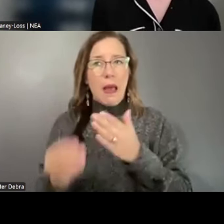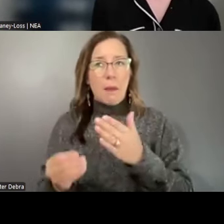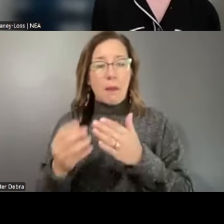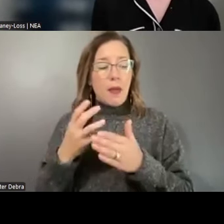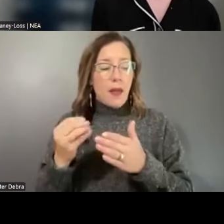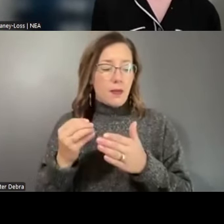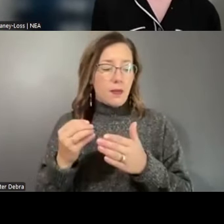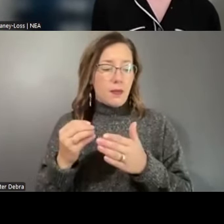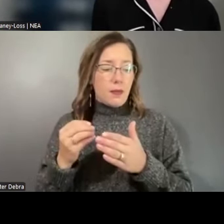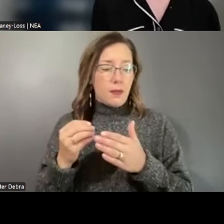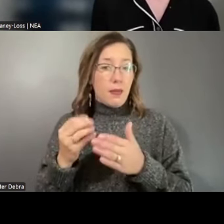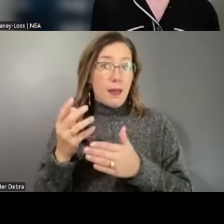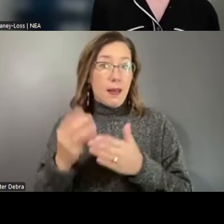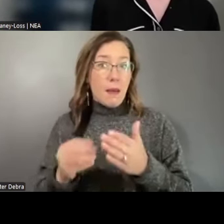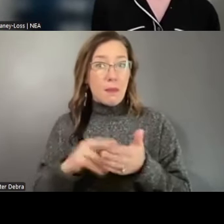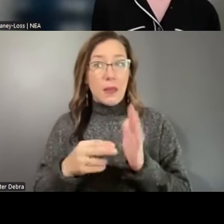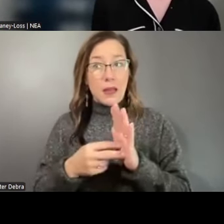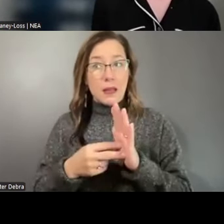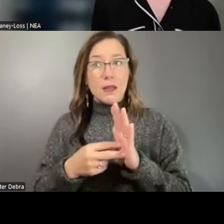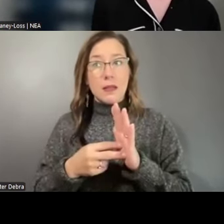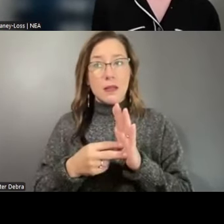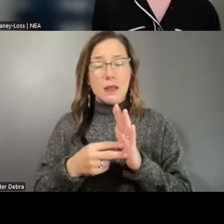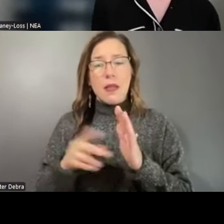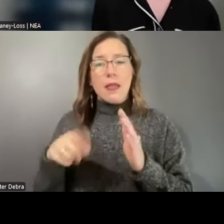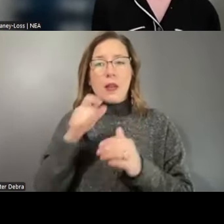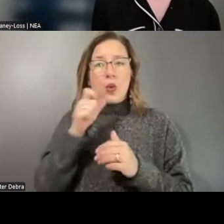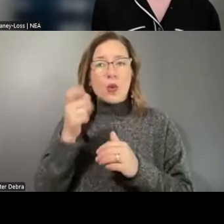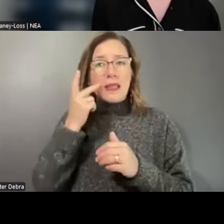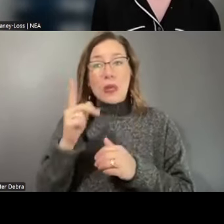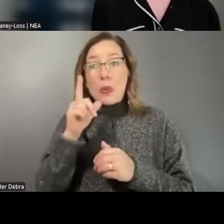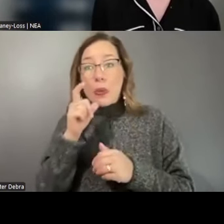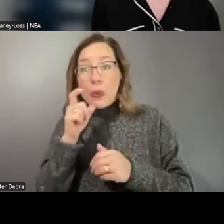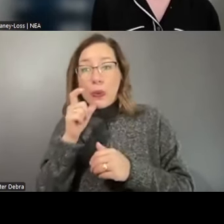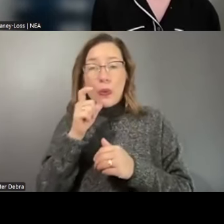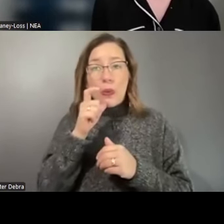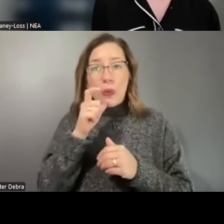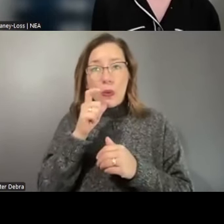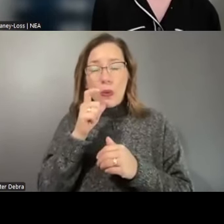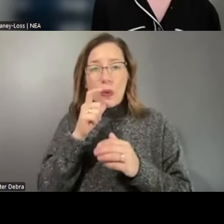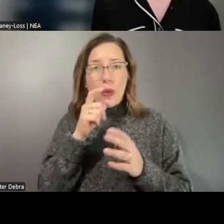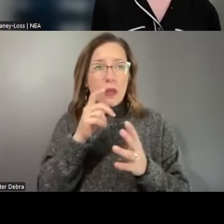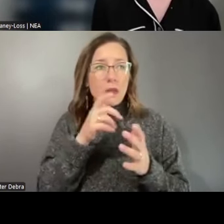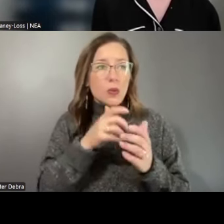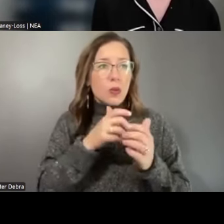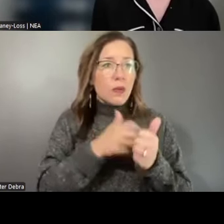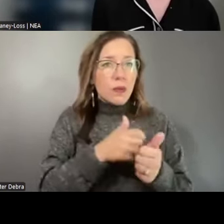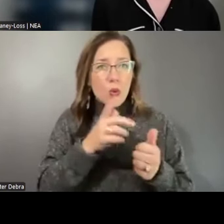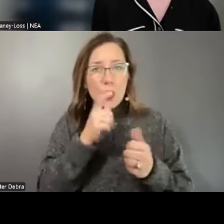means that, you know, they don't see who to fall onto or who to go to. And I believe that is where